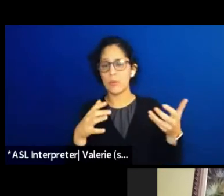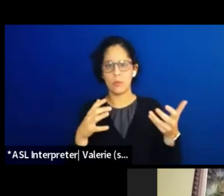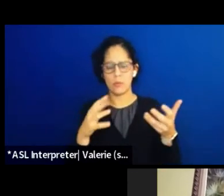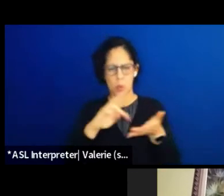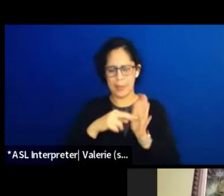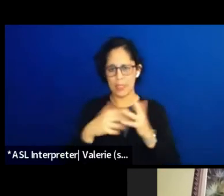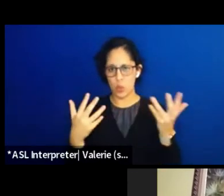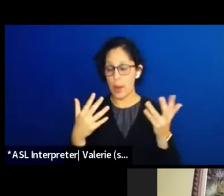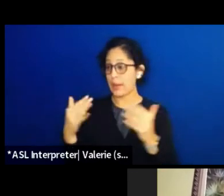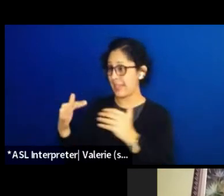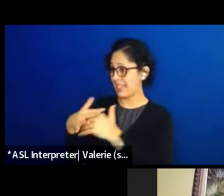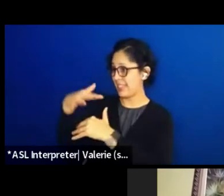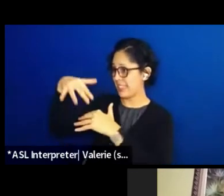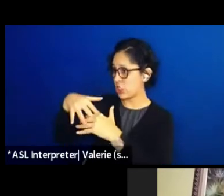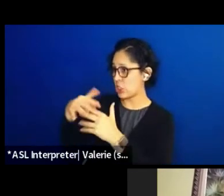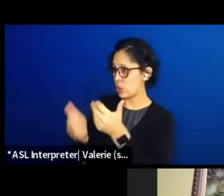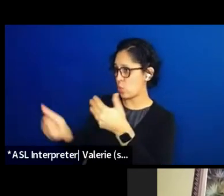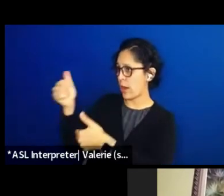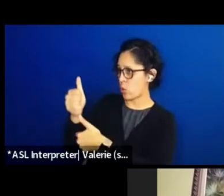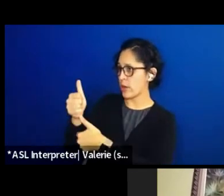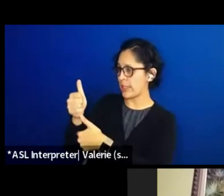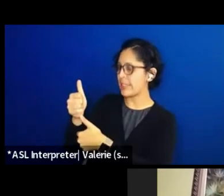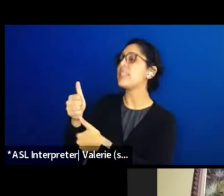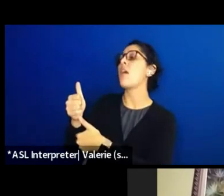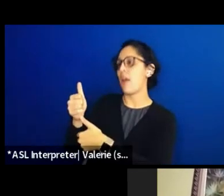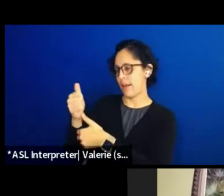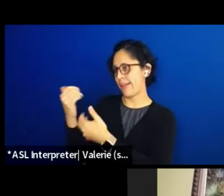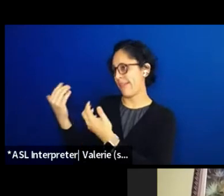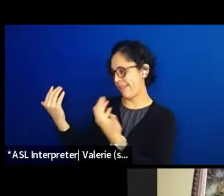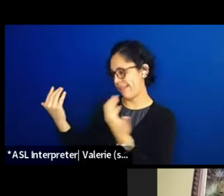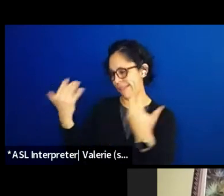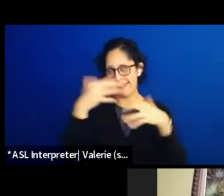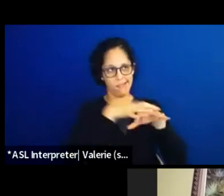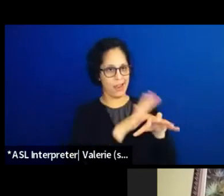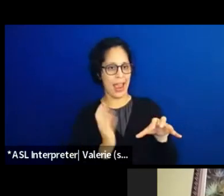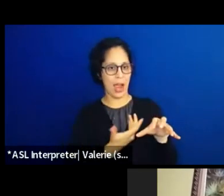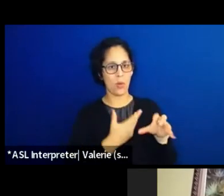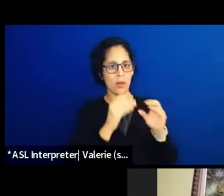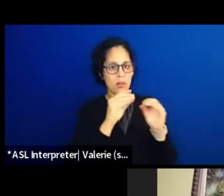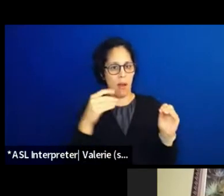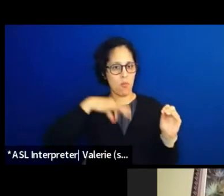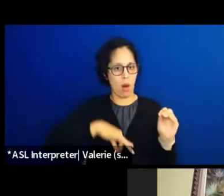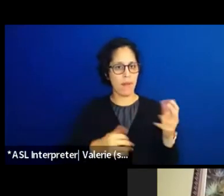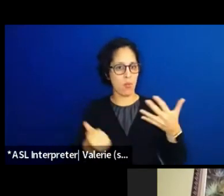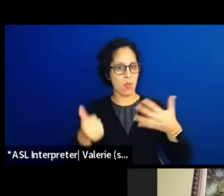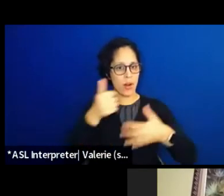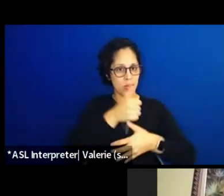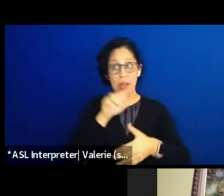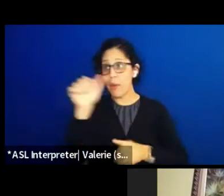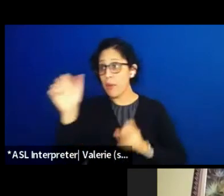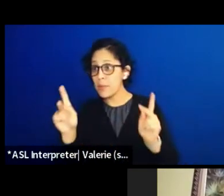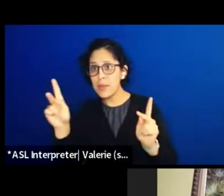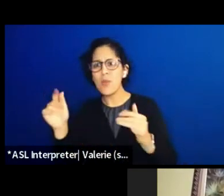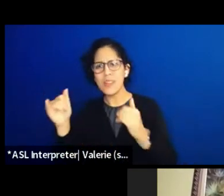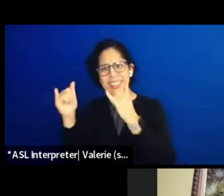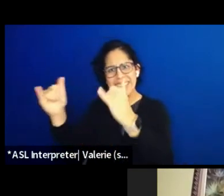as our own nonprofit priorities. Like other people can do that, what our local indigenous communities asking for